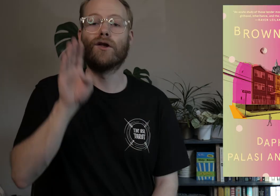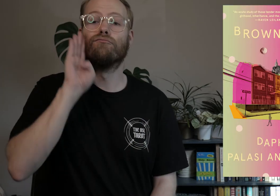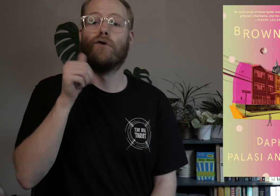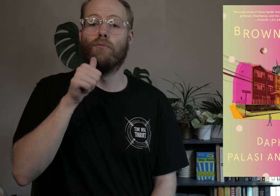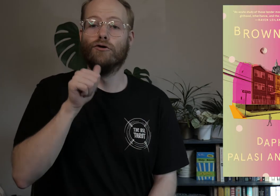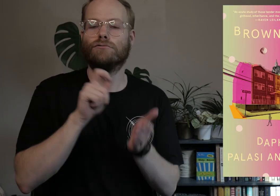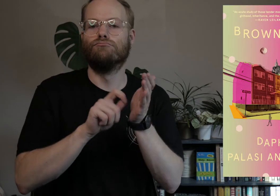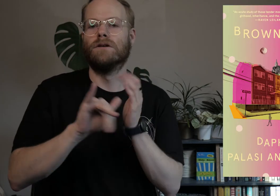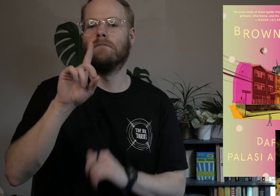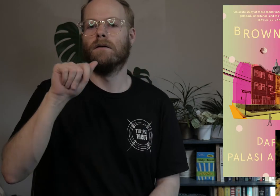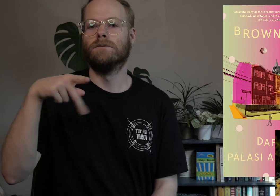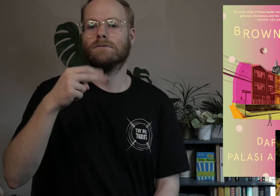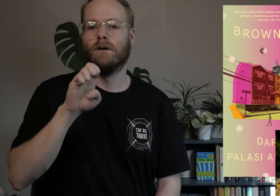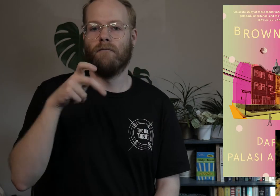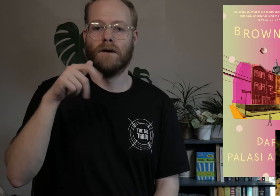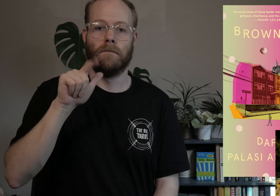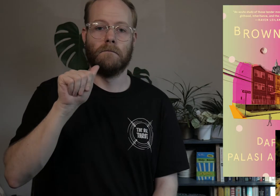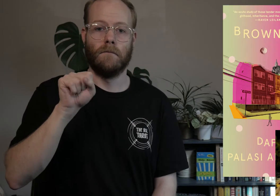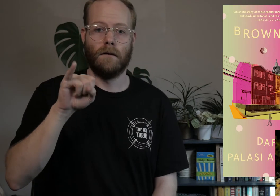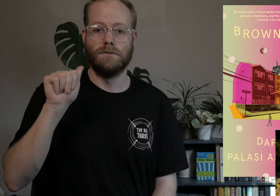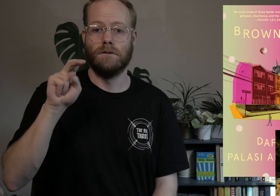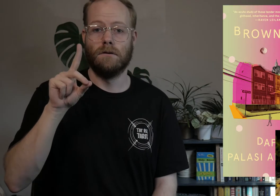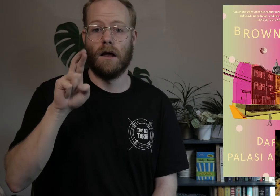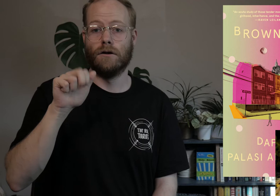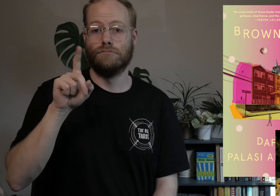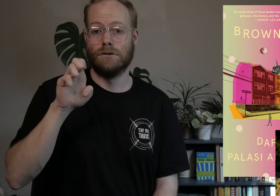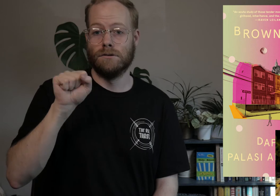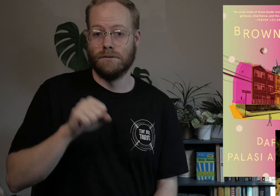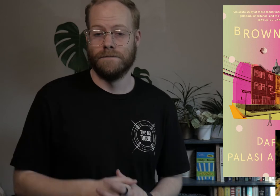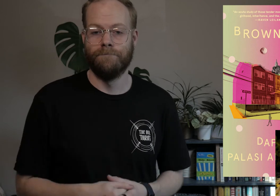Brown Girls by Daphne Palasi Andreades.